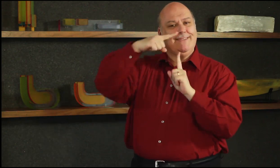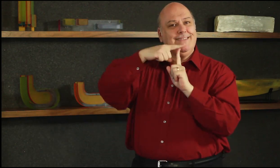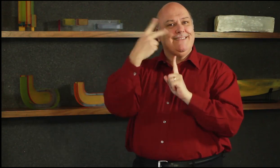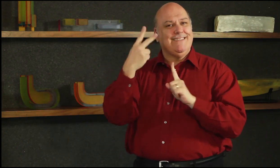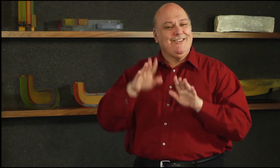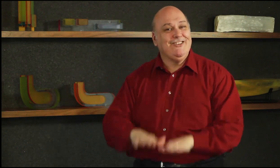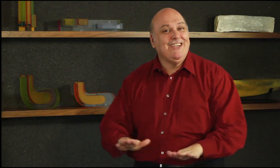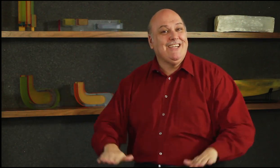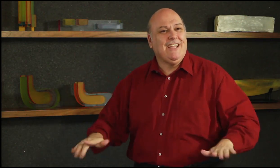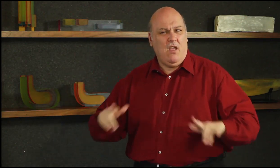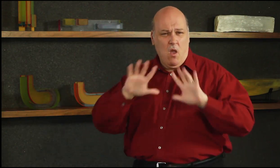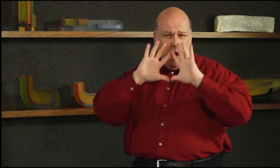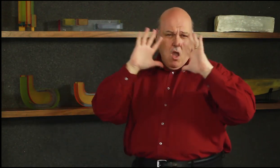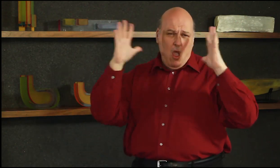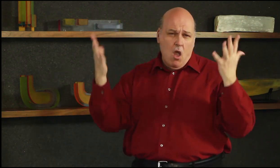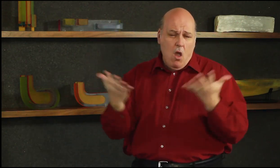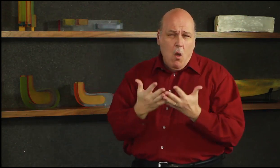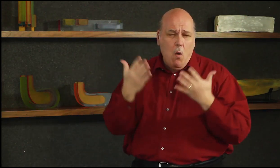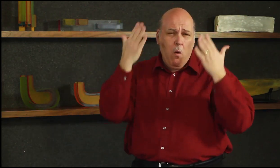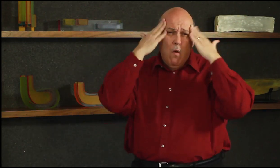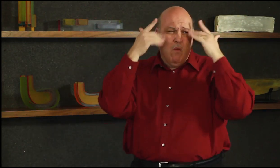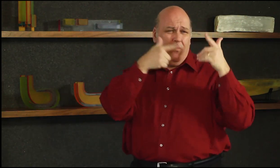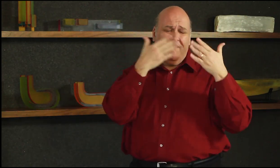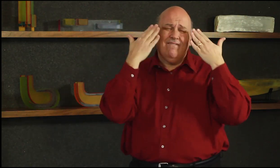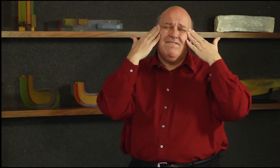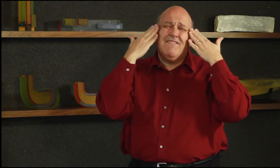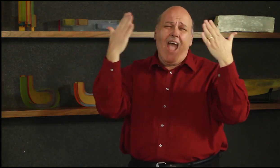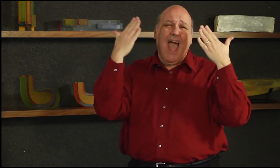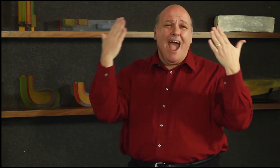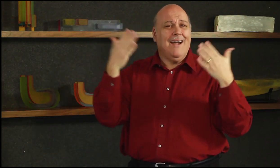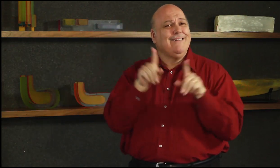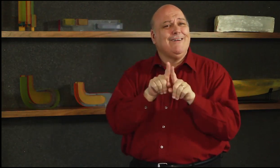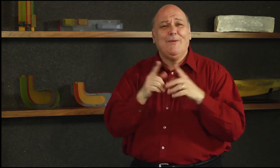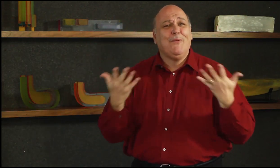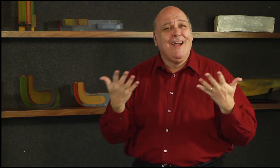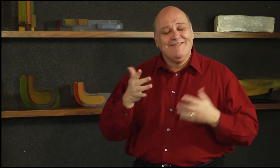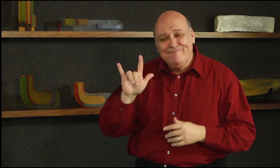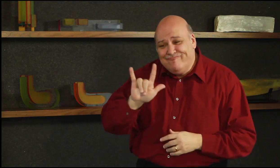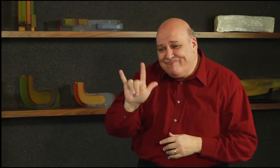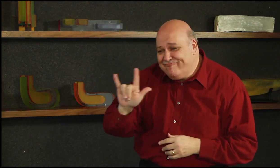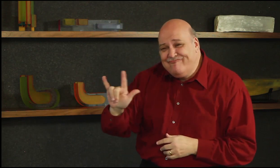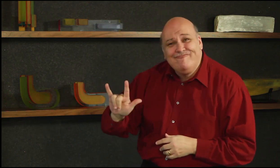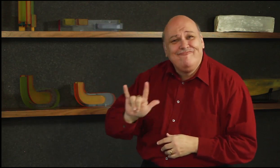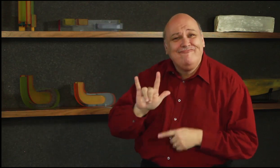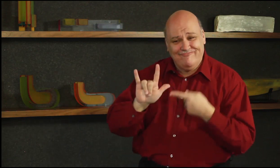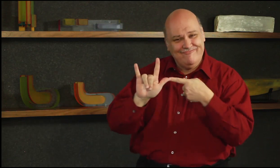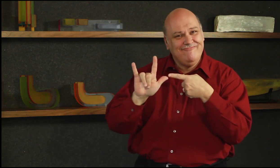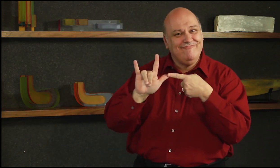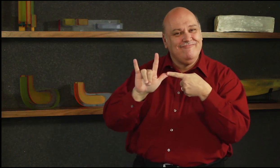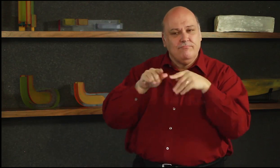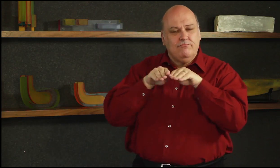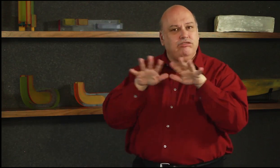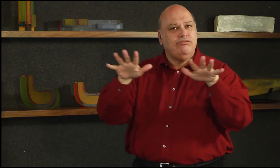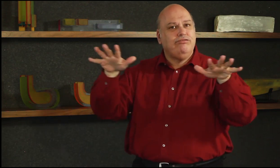Love You", meet an actress on children's TV